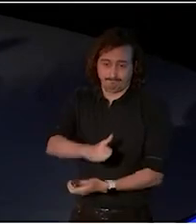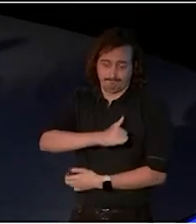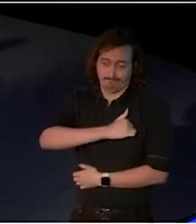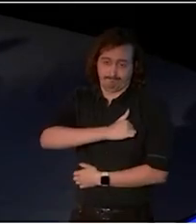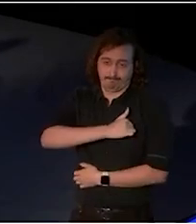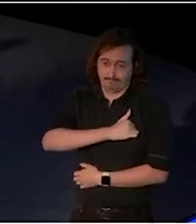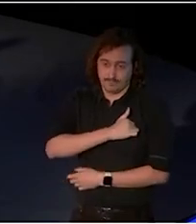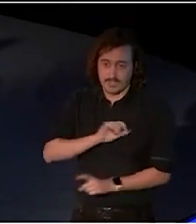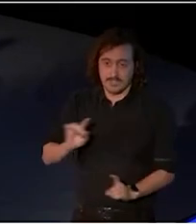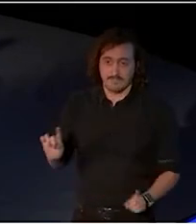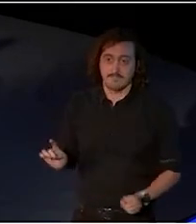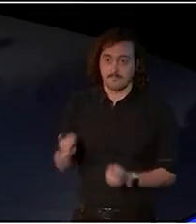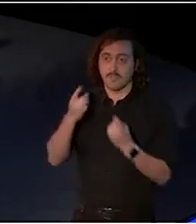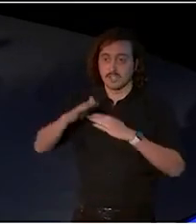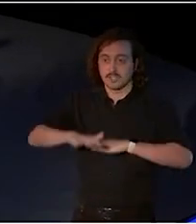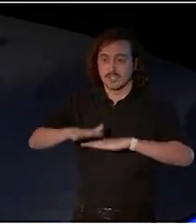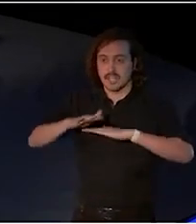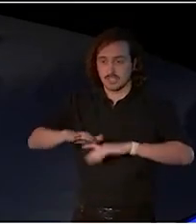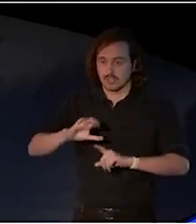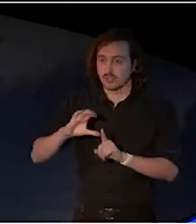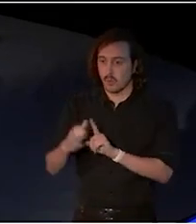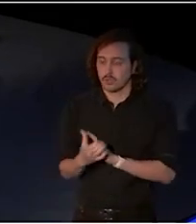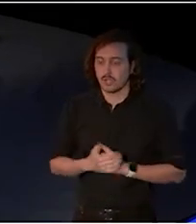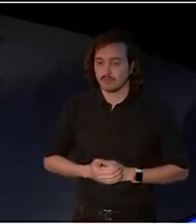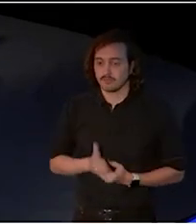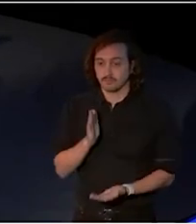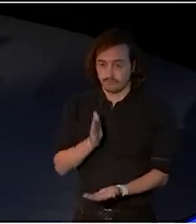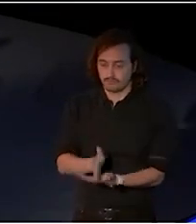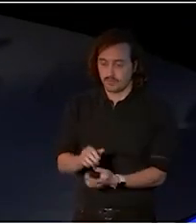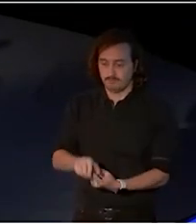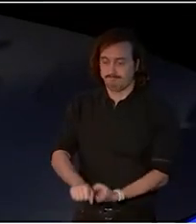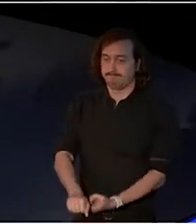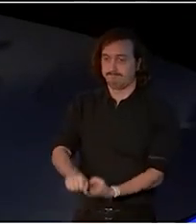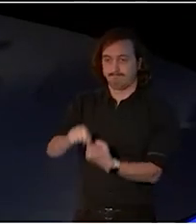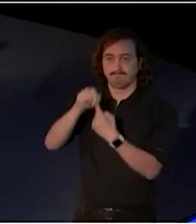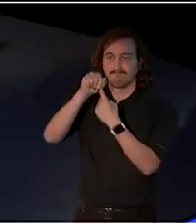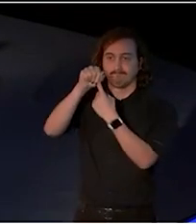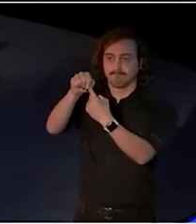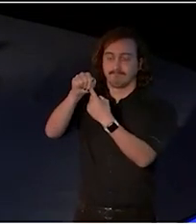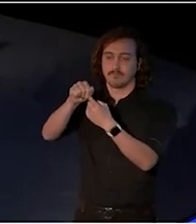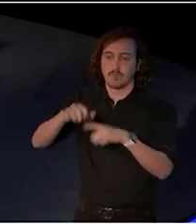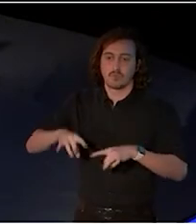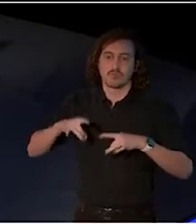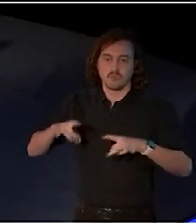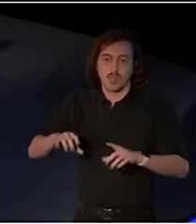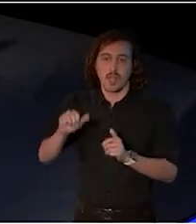And are at the centre of Australian arts and culture today.